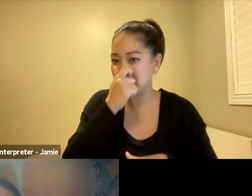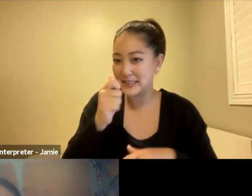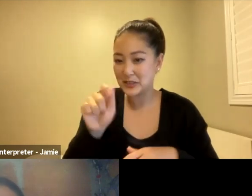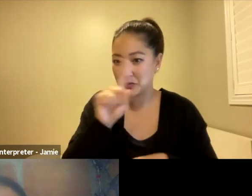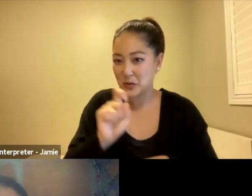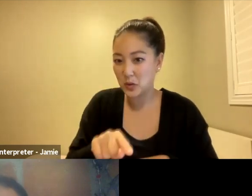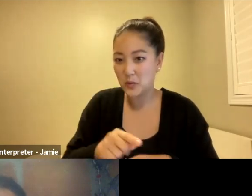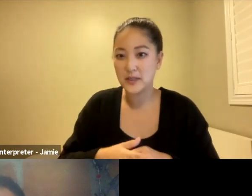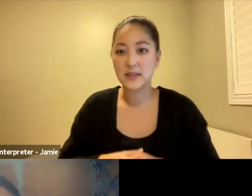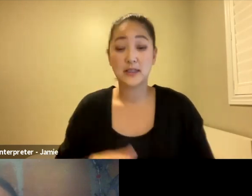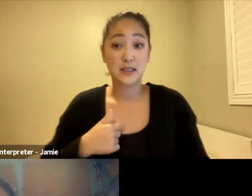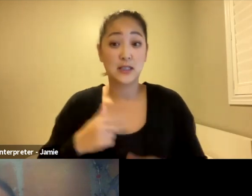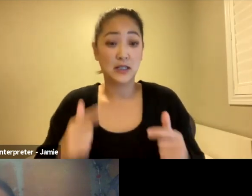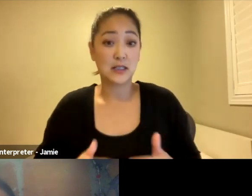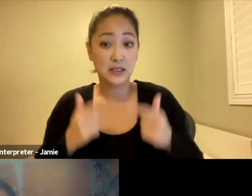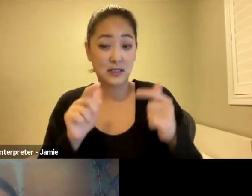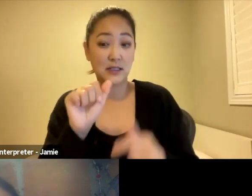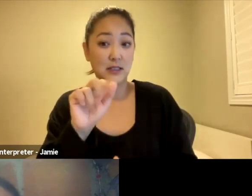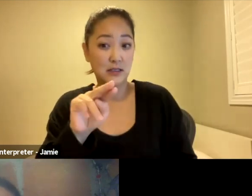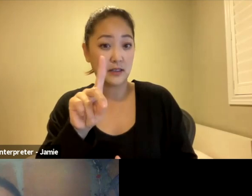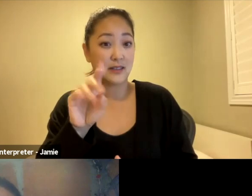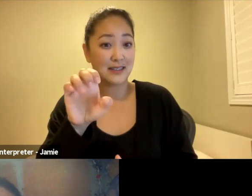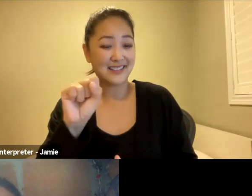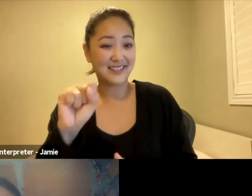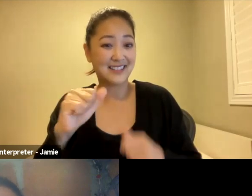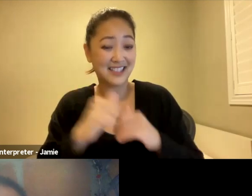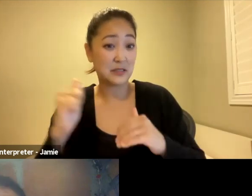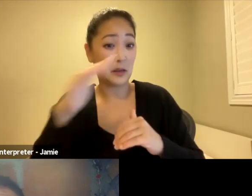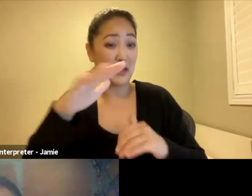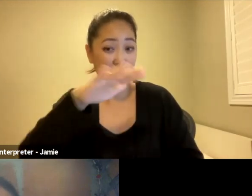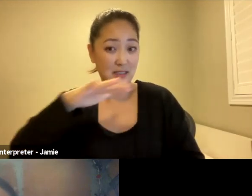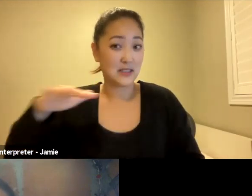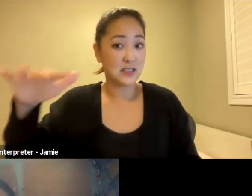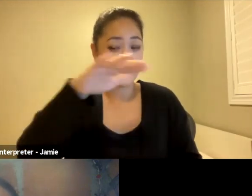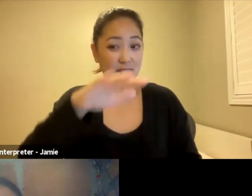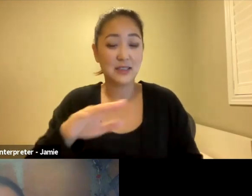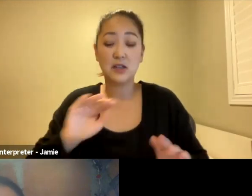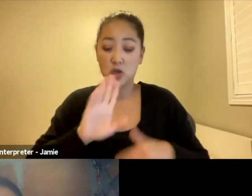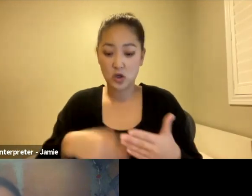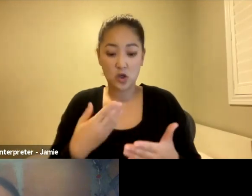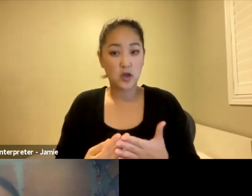I live in the Andes Mountain Range. There is four rivers that cross this city.